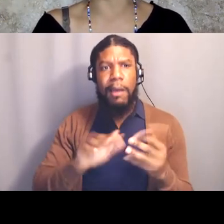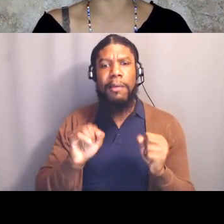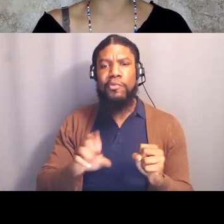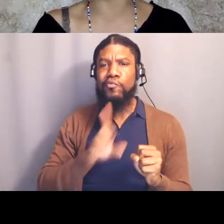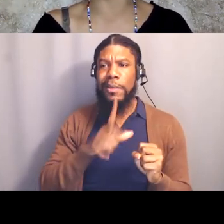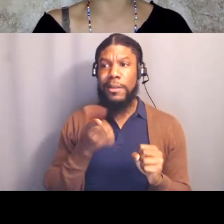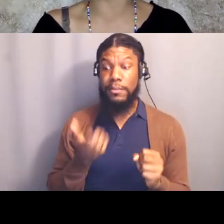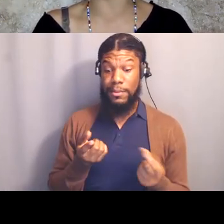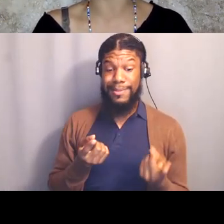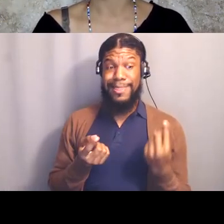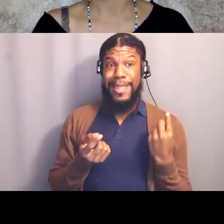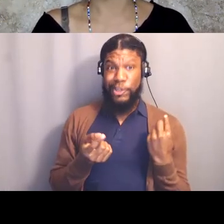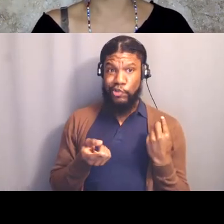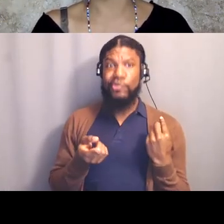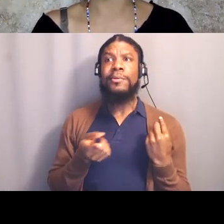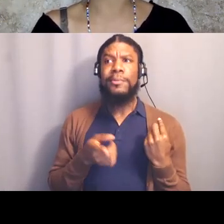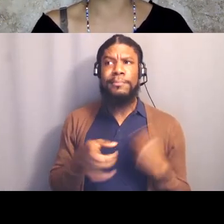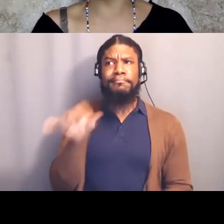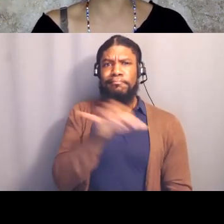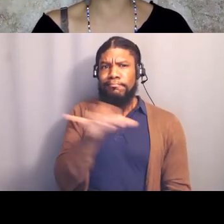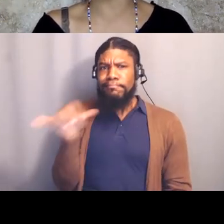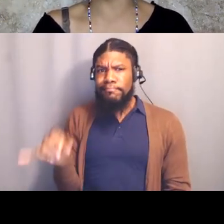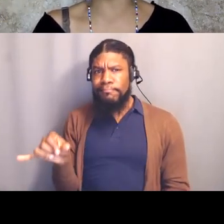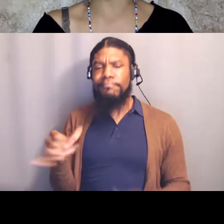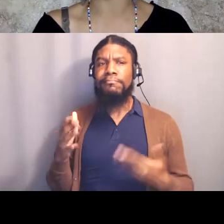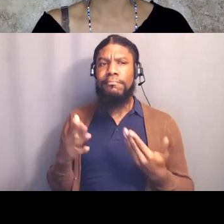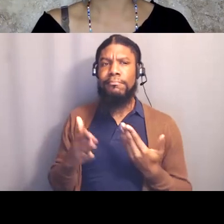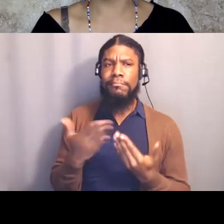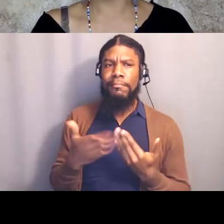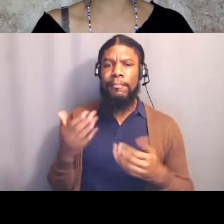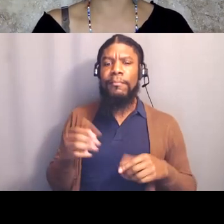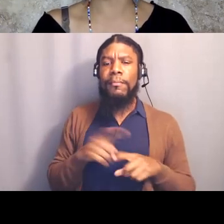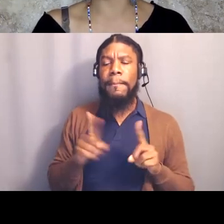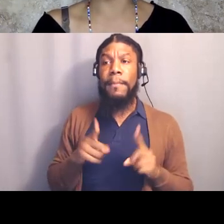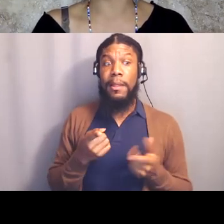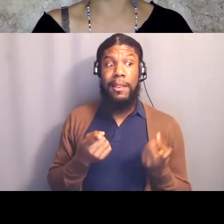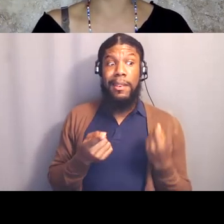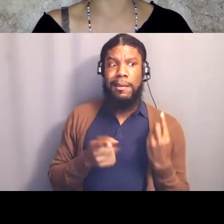and most people thought or had tried to pretend as if last year was an aberration,